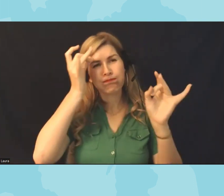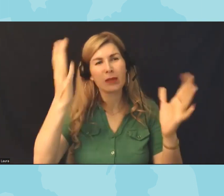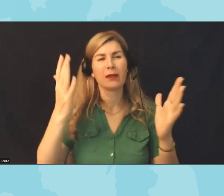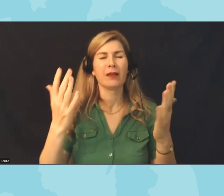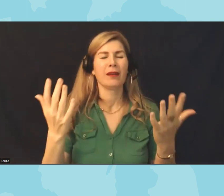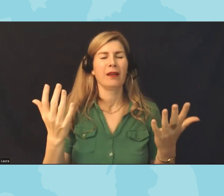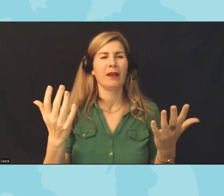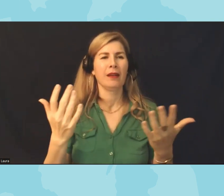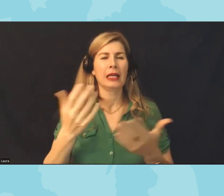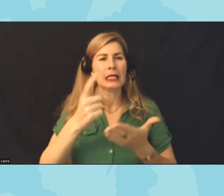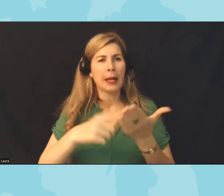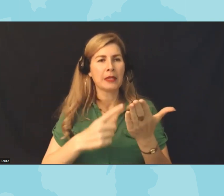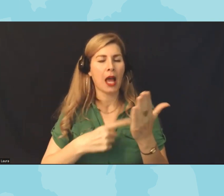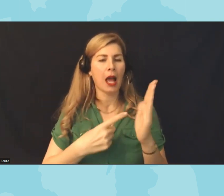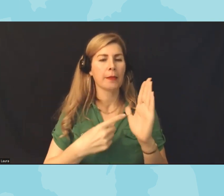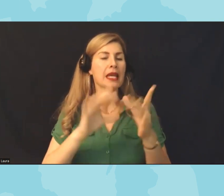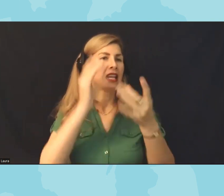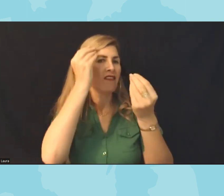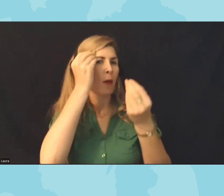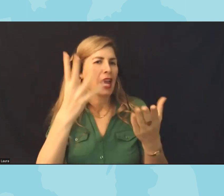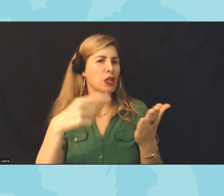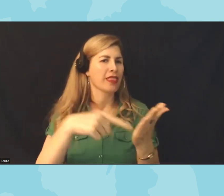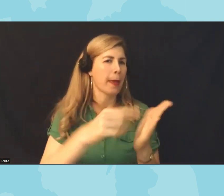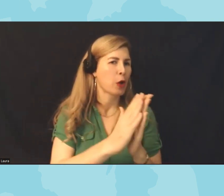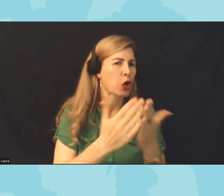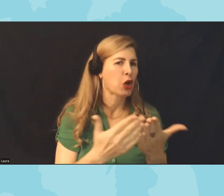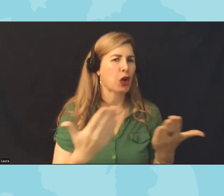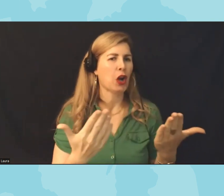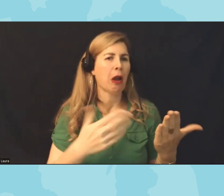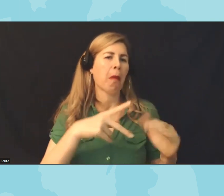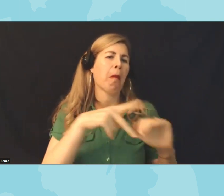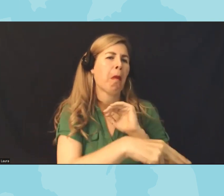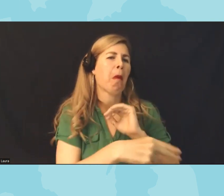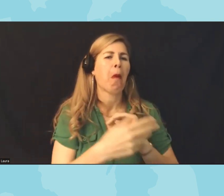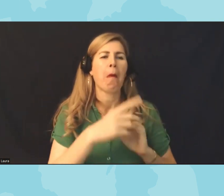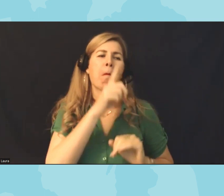content censorship how we can protect freedom of expression and the right to learn Nationwide in